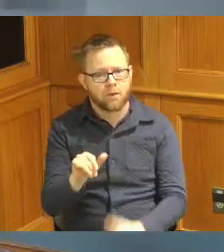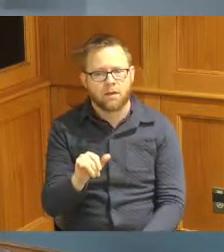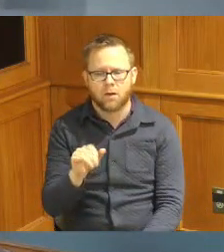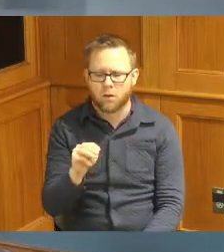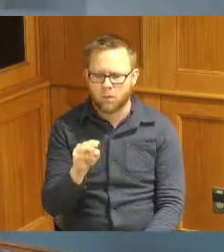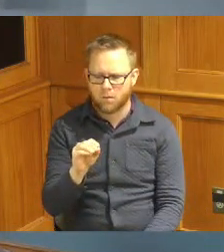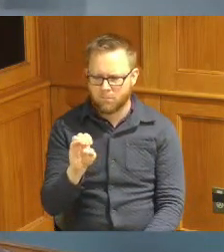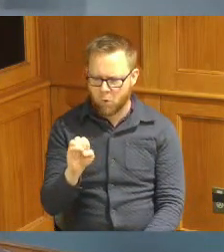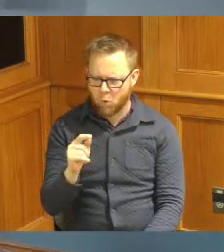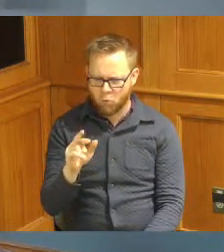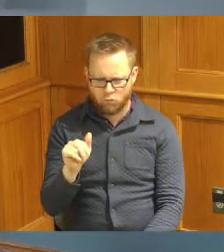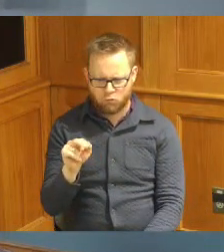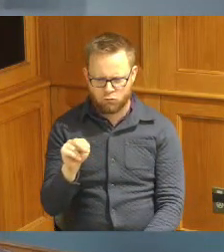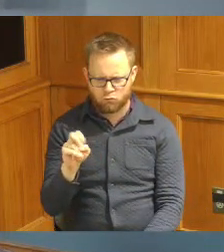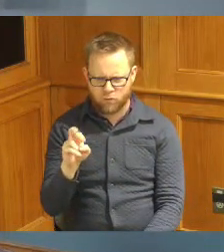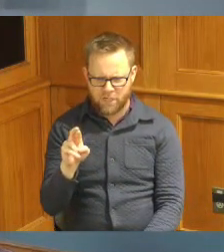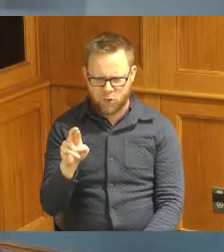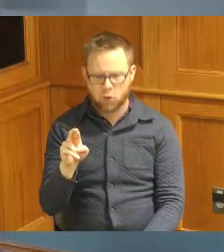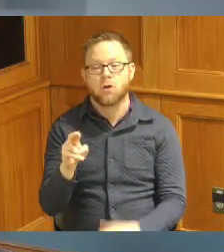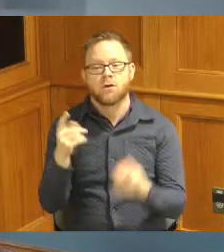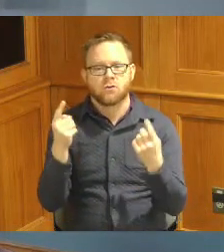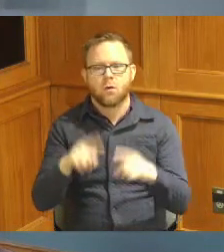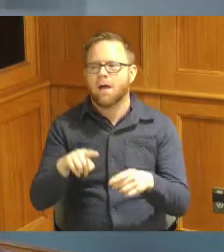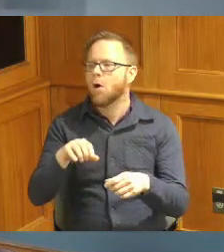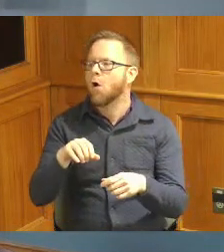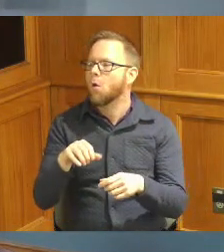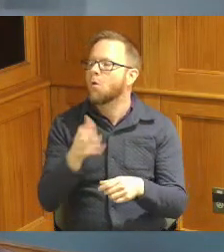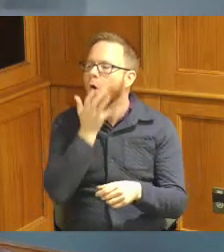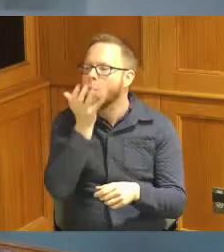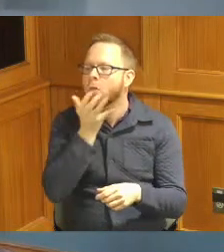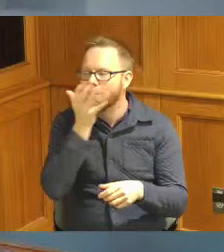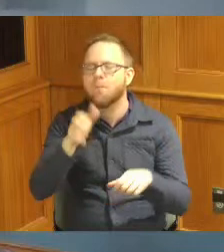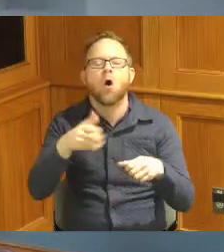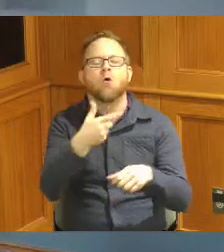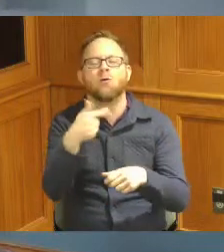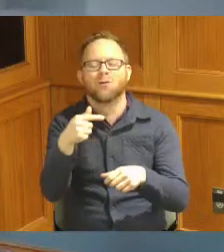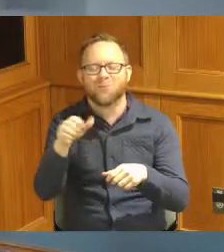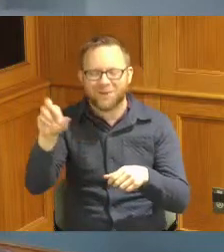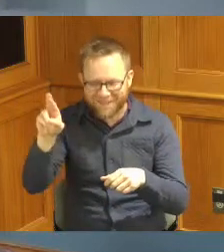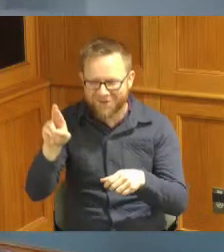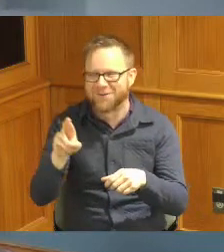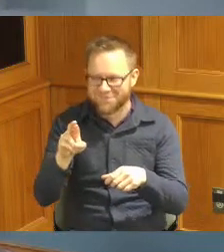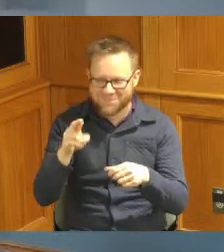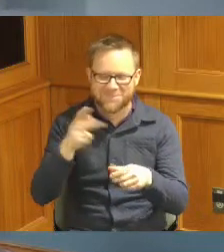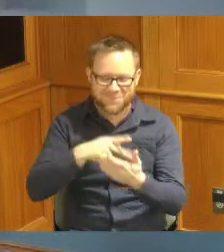program which replaces older gas-powered mowers with cleaner and more efficient electric ones